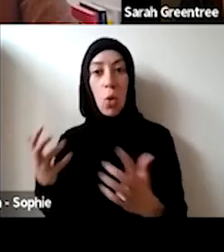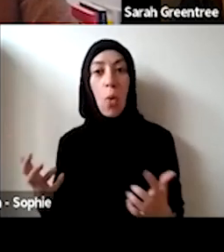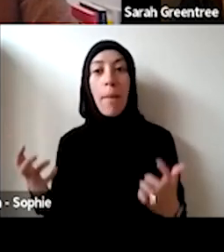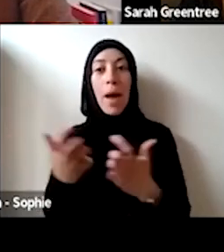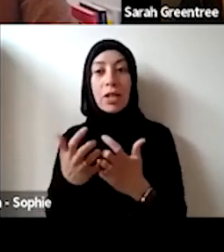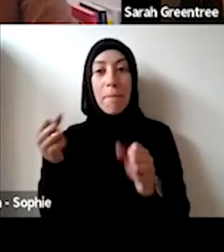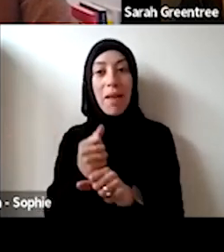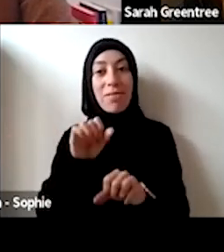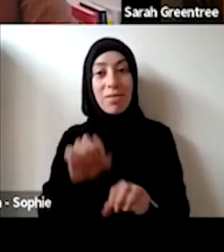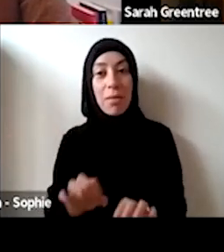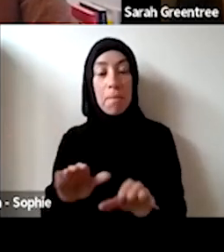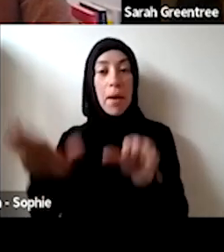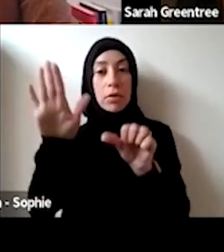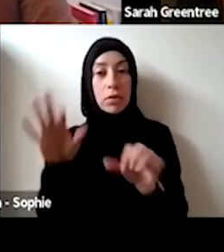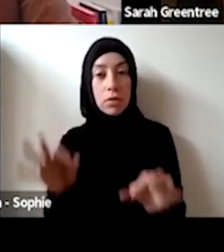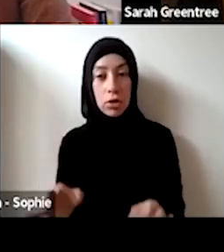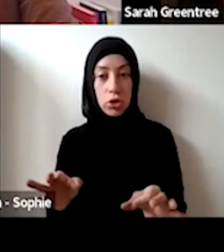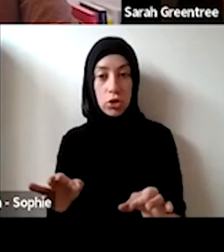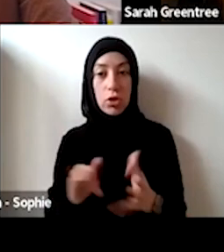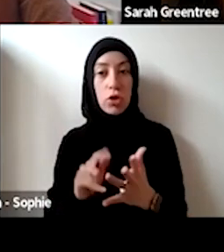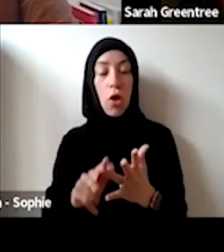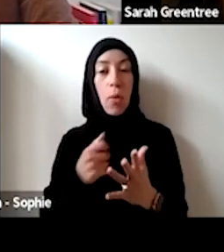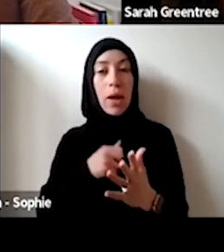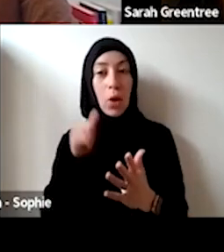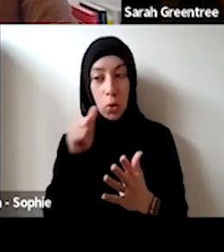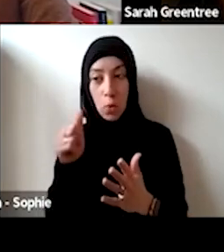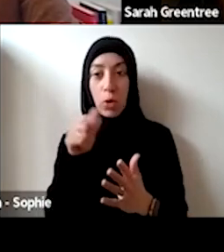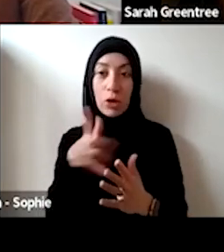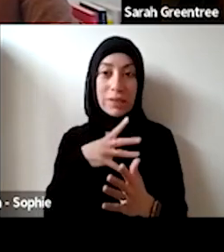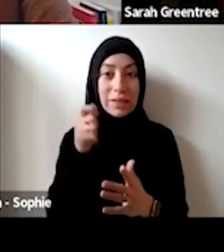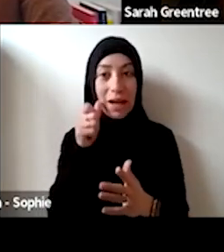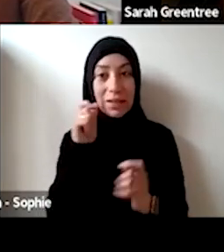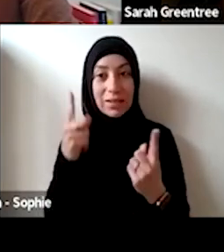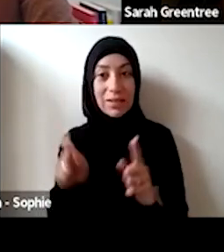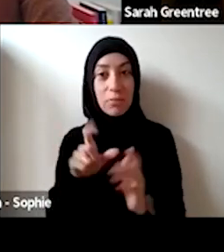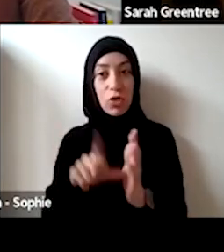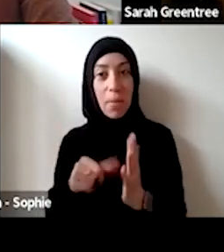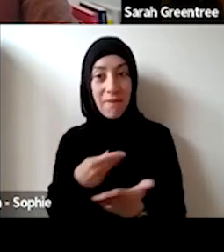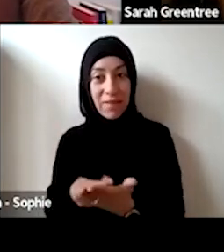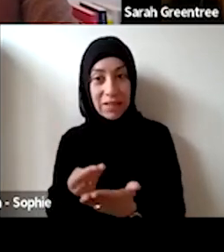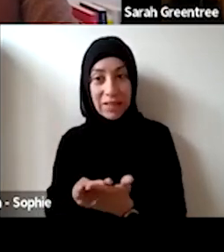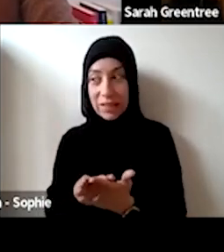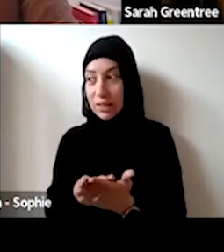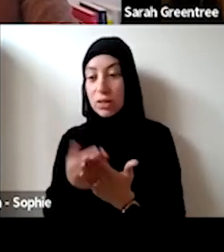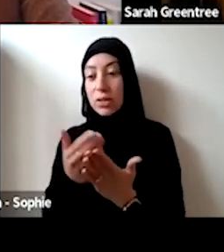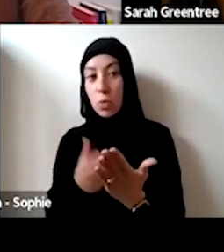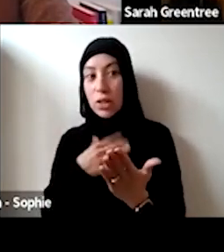geographically to try and do our best. But But but please be aware that we're sort of constrained by the the funding that we have for the for the category. please be aware that we are sort of constraint And so we're not going to be able to, I guess. by the funding that we have for the category,